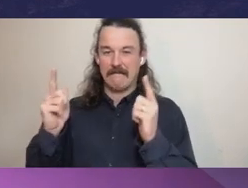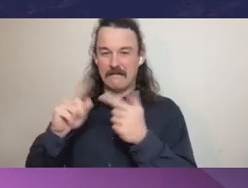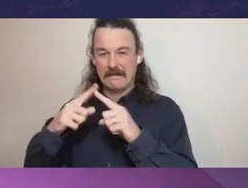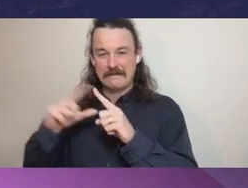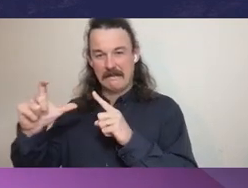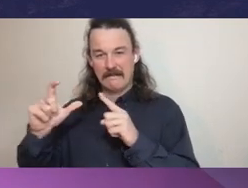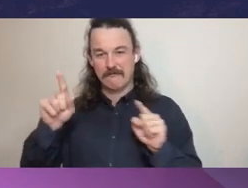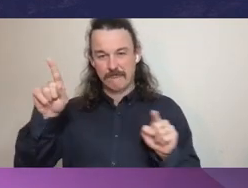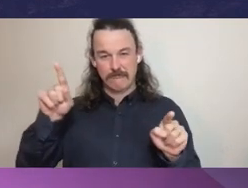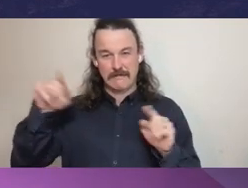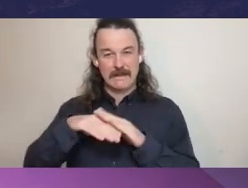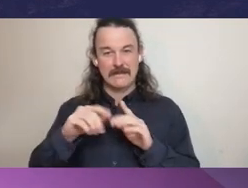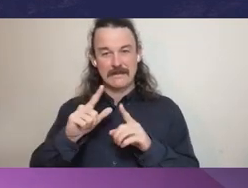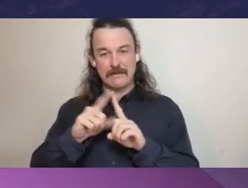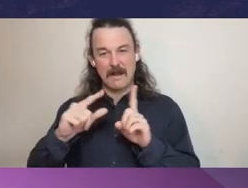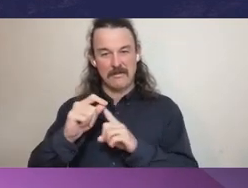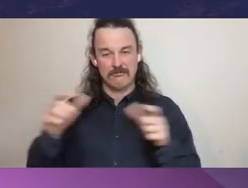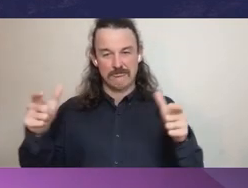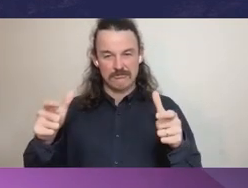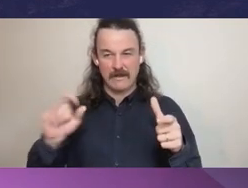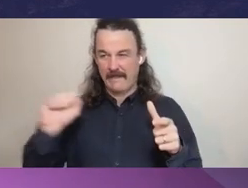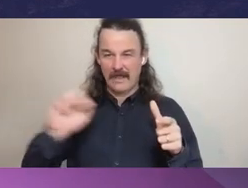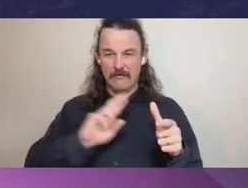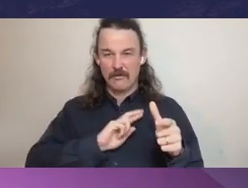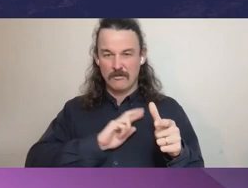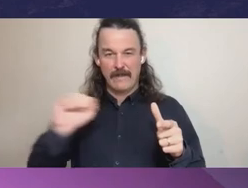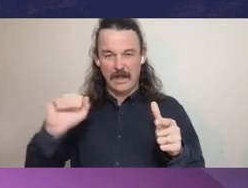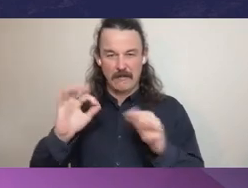And those guidelines also obviously talk about the ministerial advisers